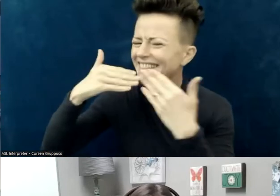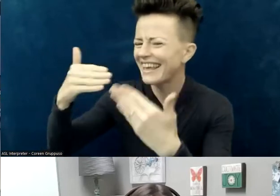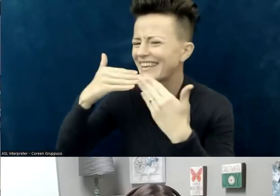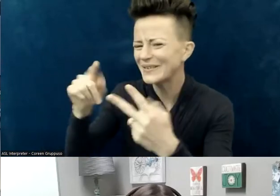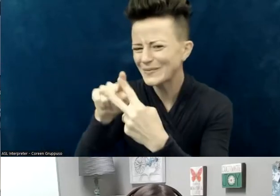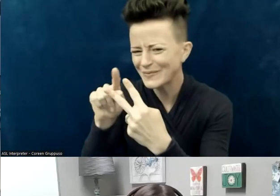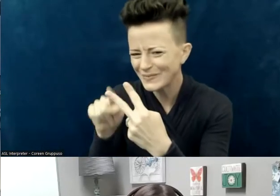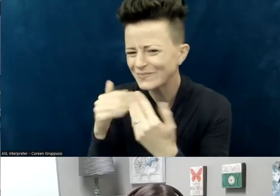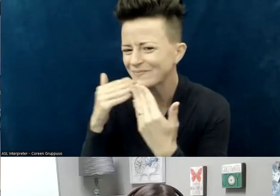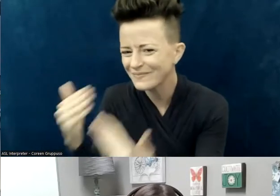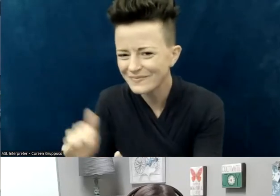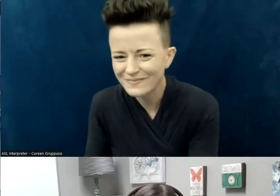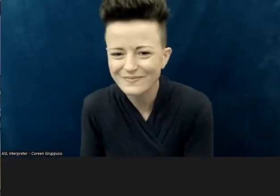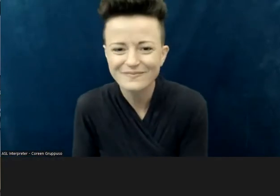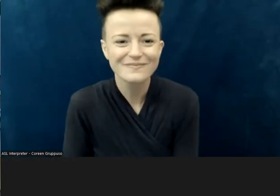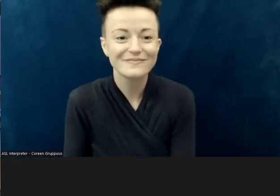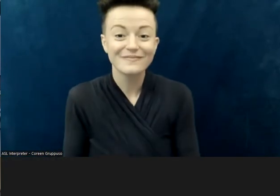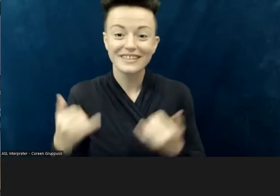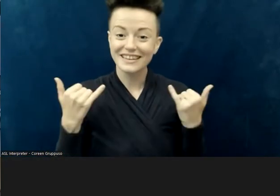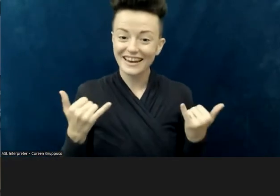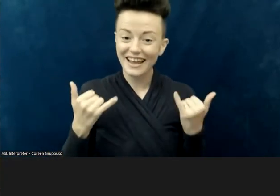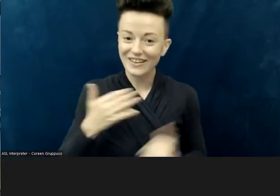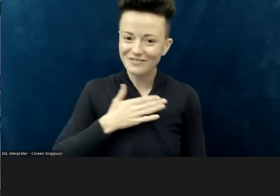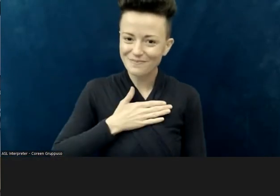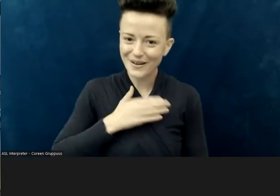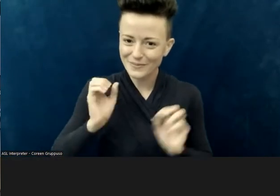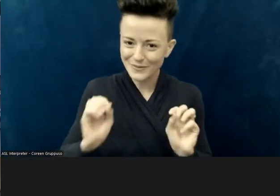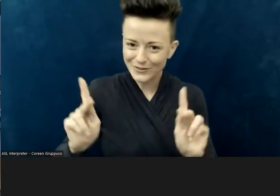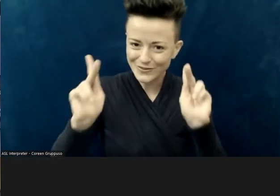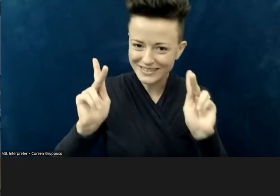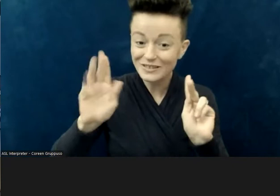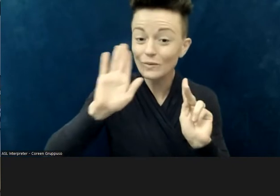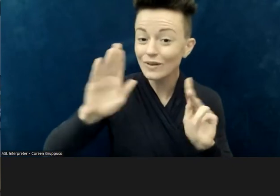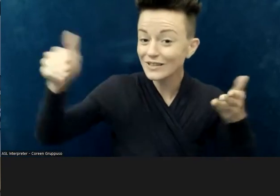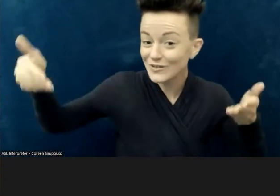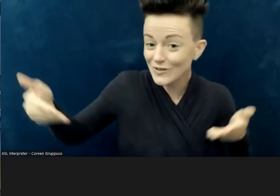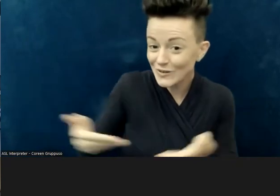Now I have the opportunity to introduce the wonderful Jenna Hoff.